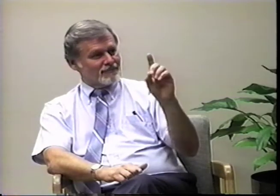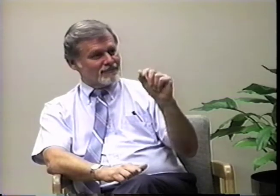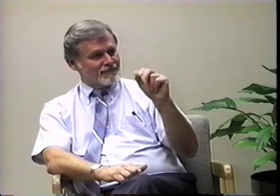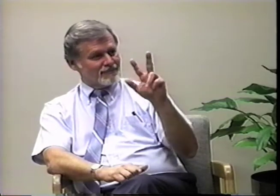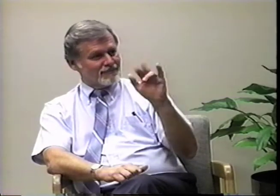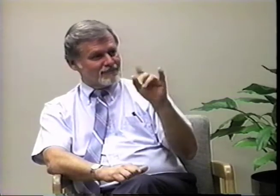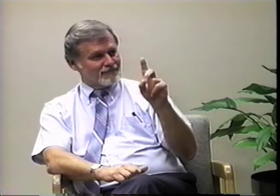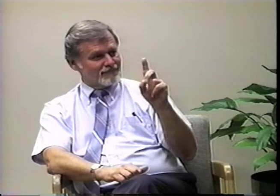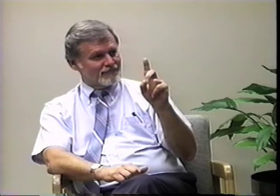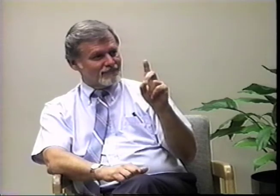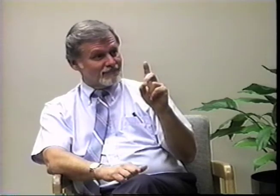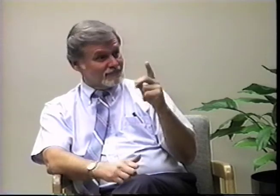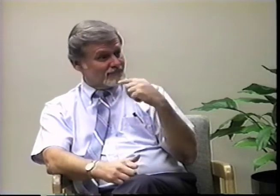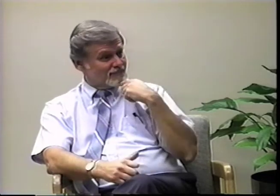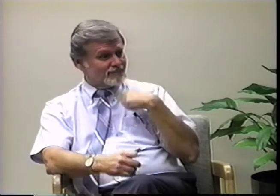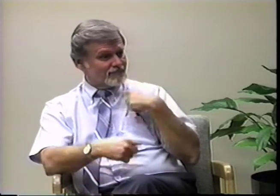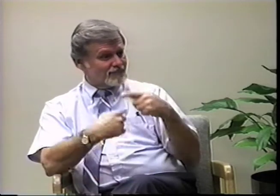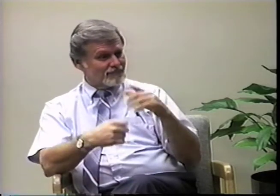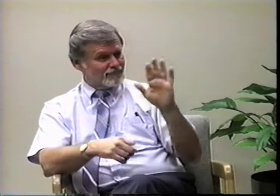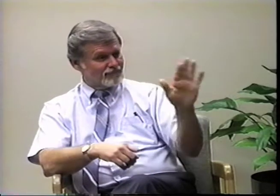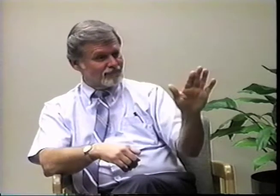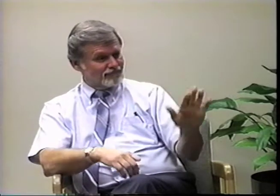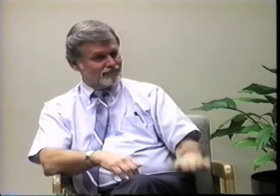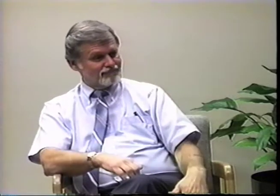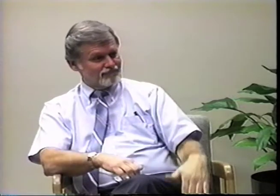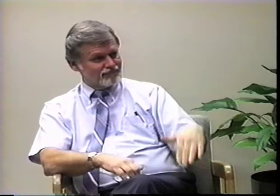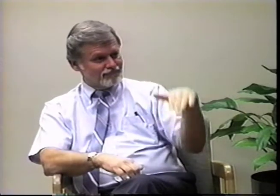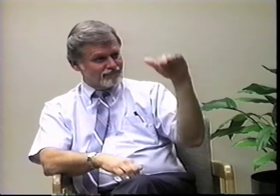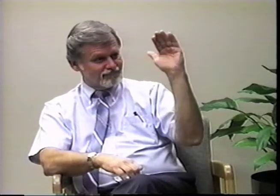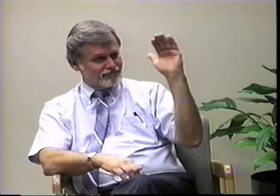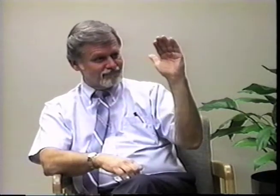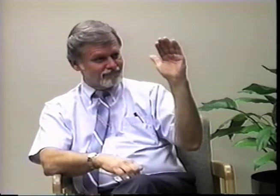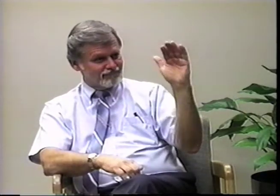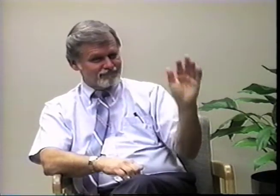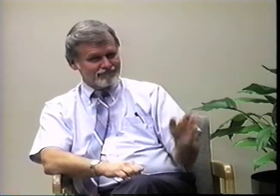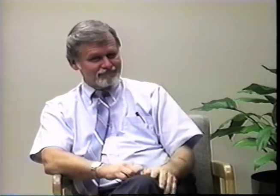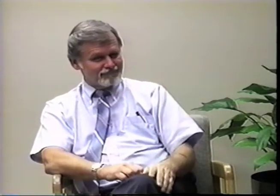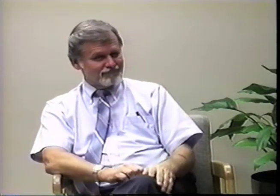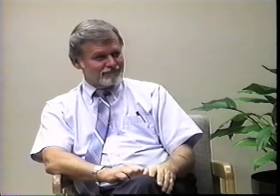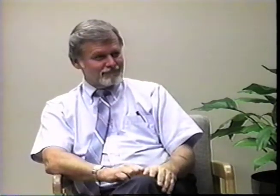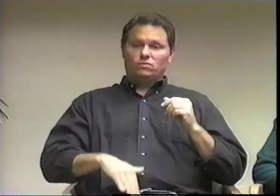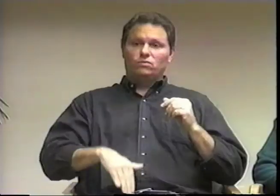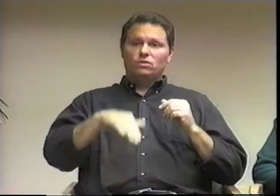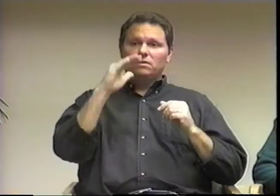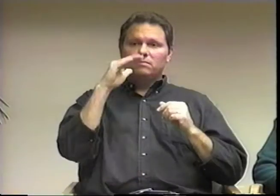David, tell me something about your childhood.